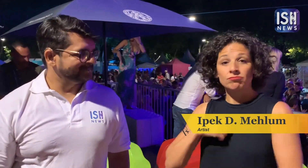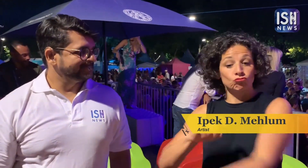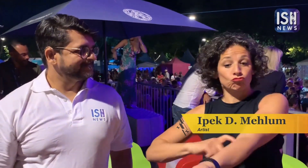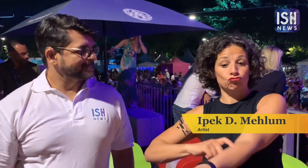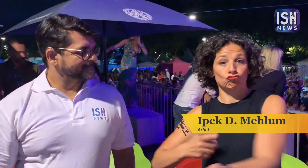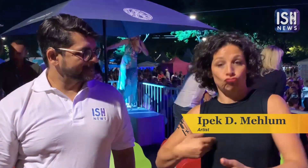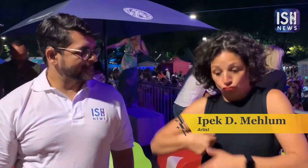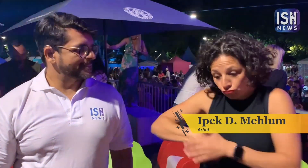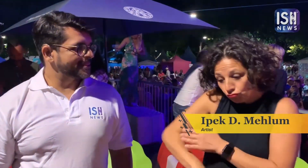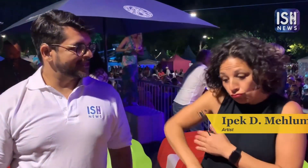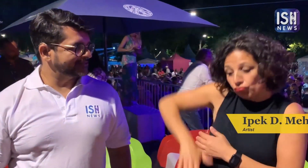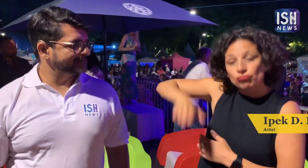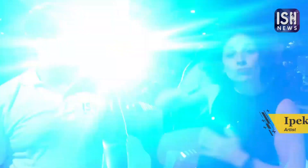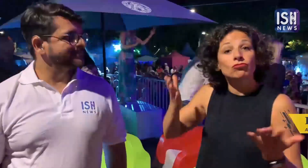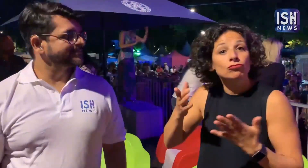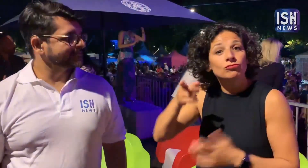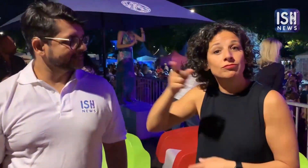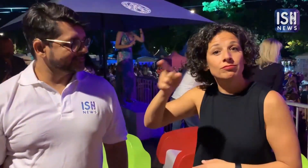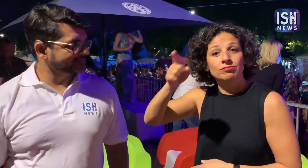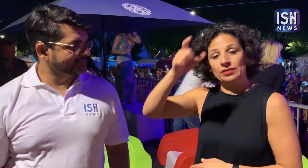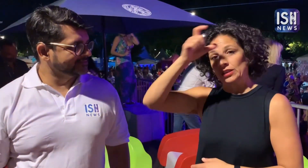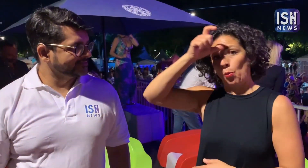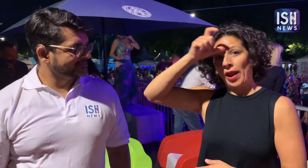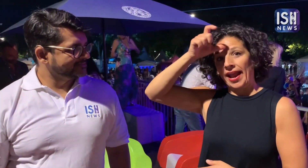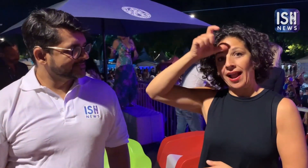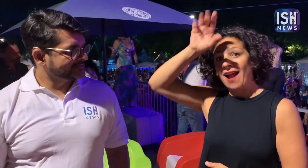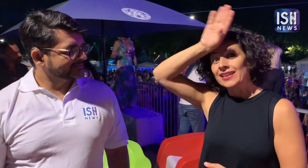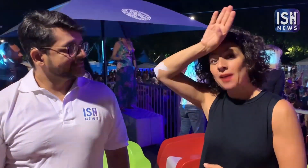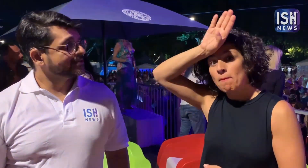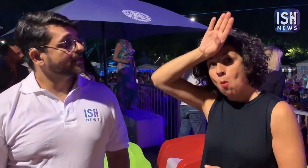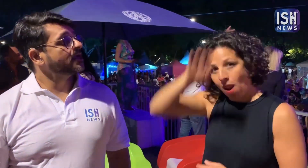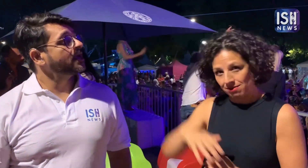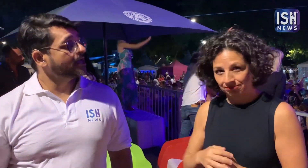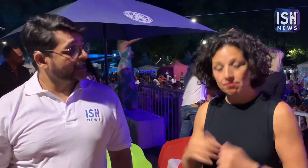I was born in Istanbul, Turkey.